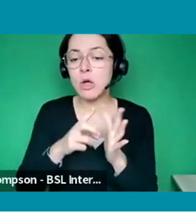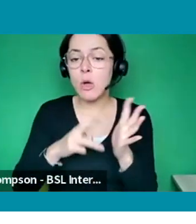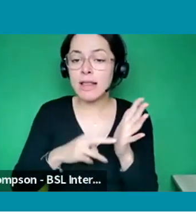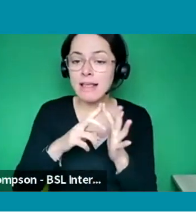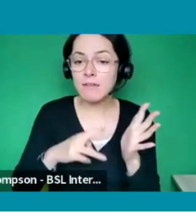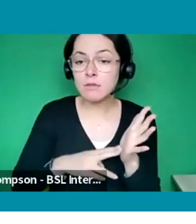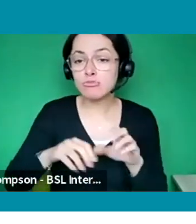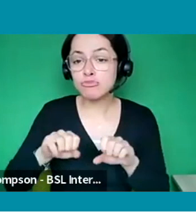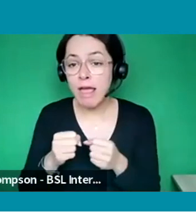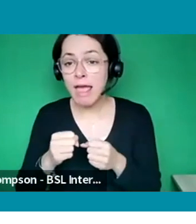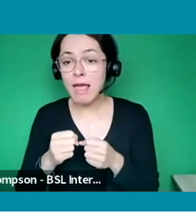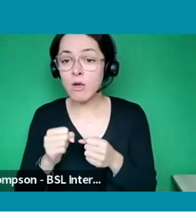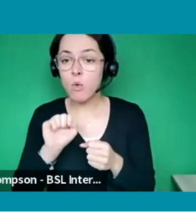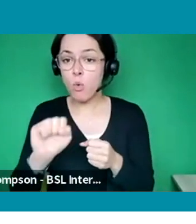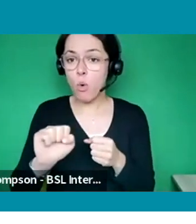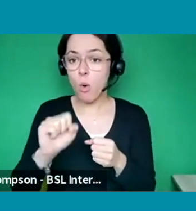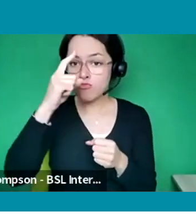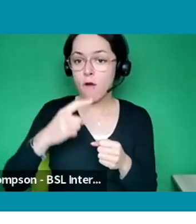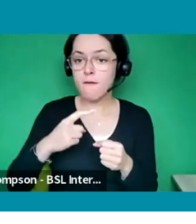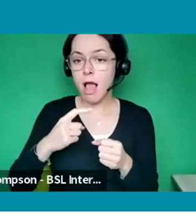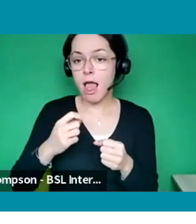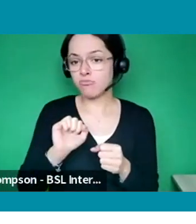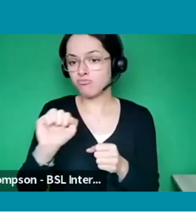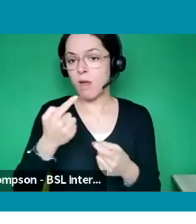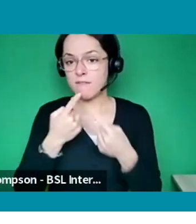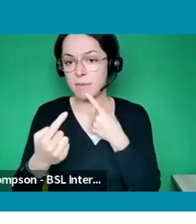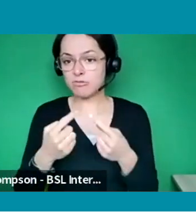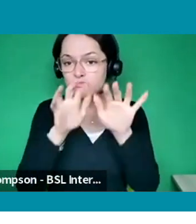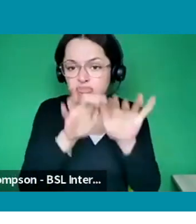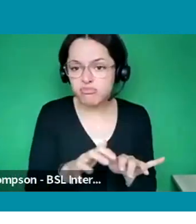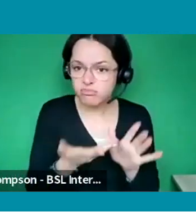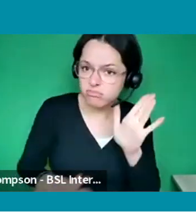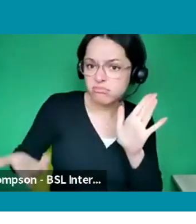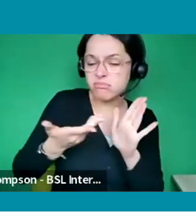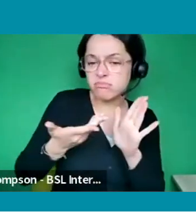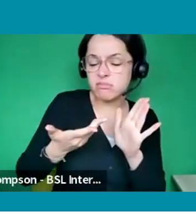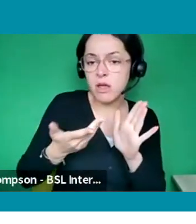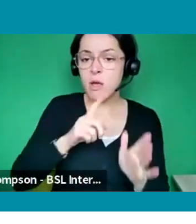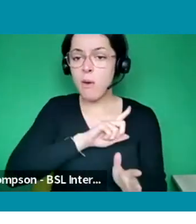That is how employers like ITV and so many more come and find you as candidates and it’s